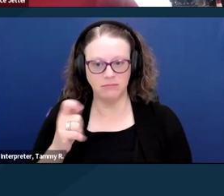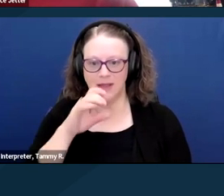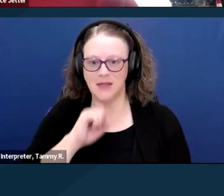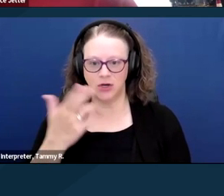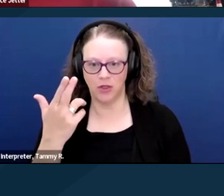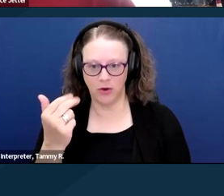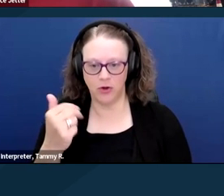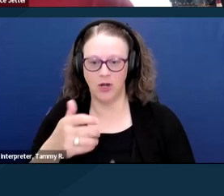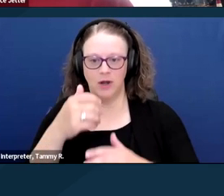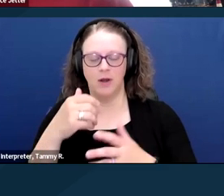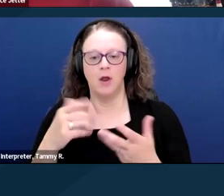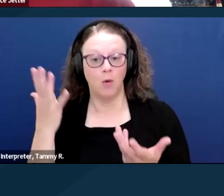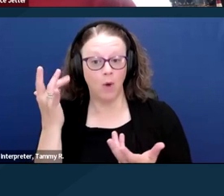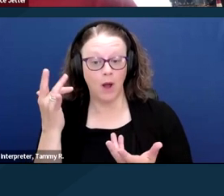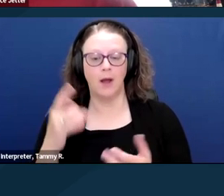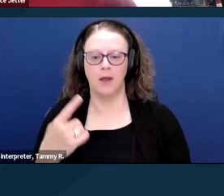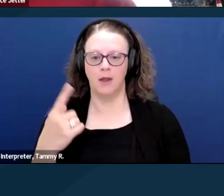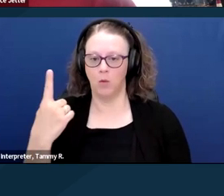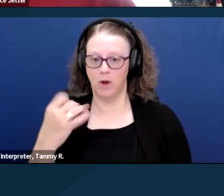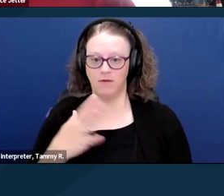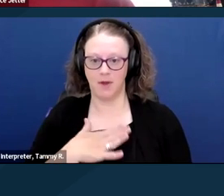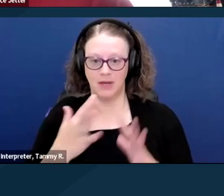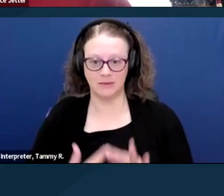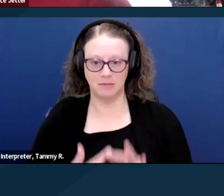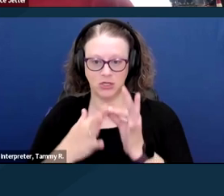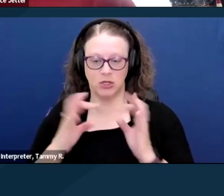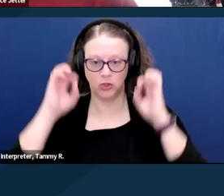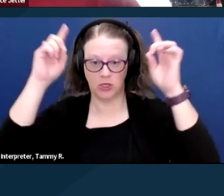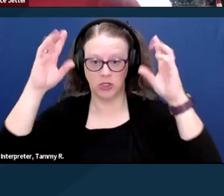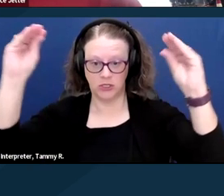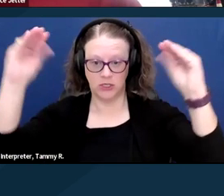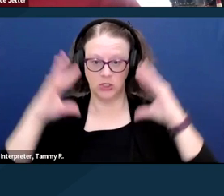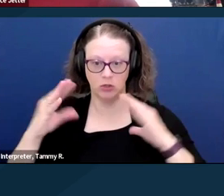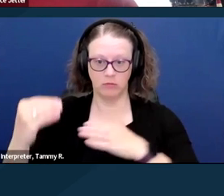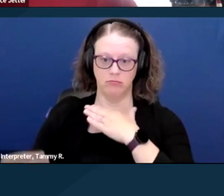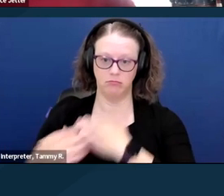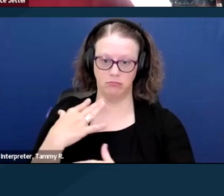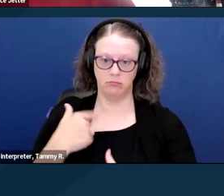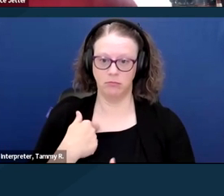under the advice of one of my special ed teachers at an IEP meeting.